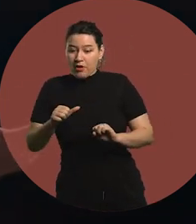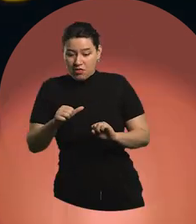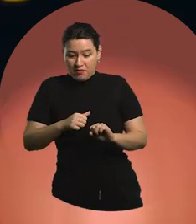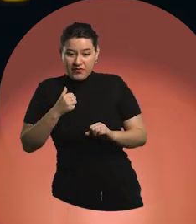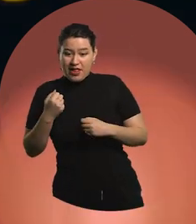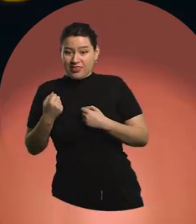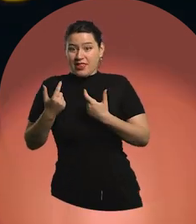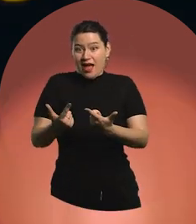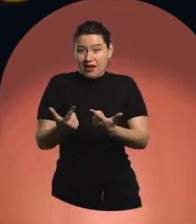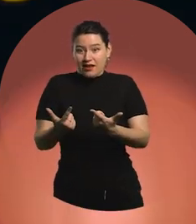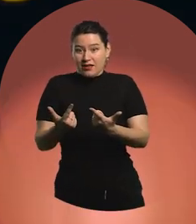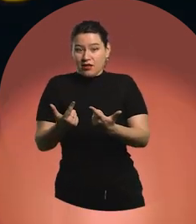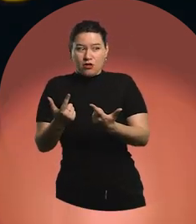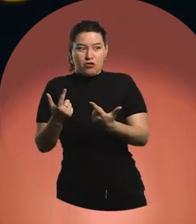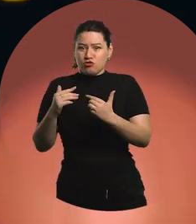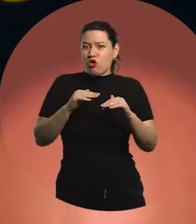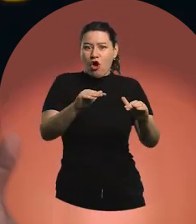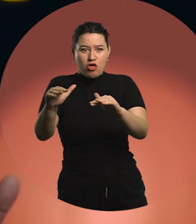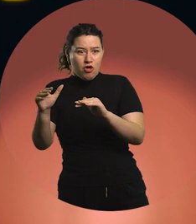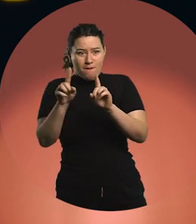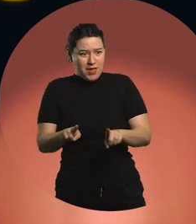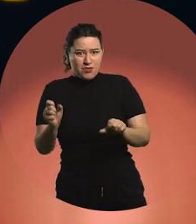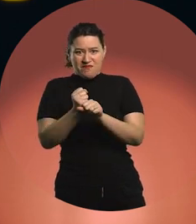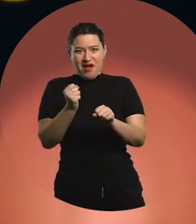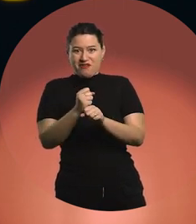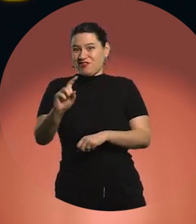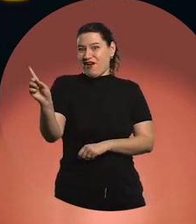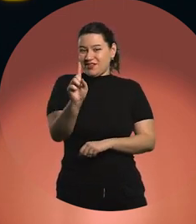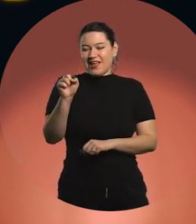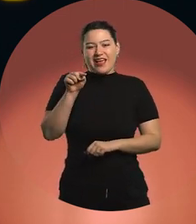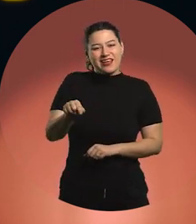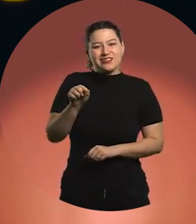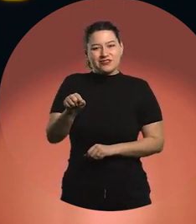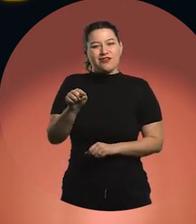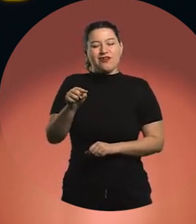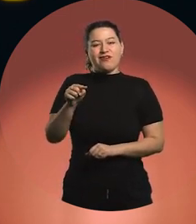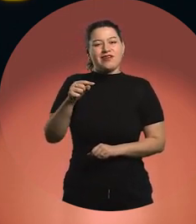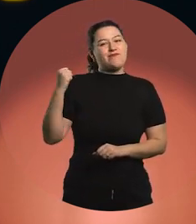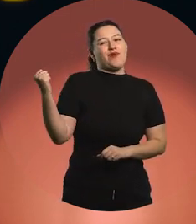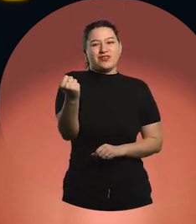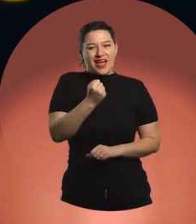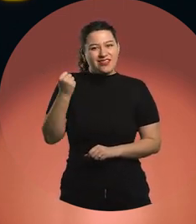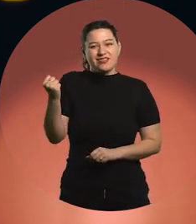because we're not all here to do the same. It seems to me that is also a key point of connection.